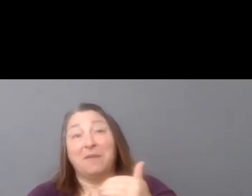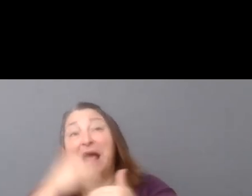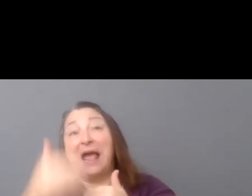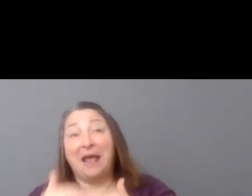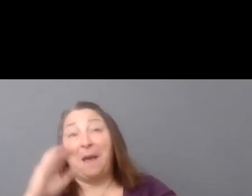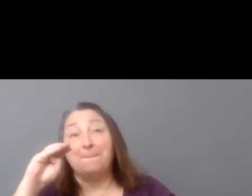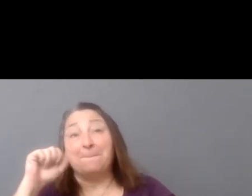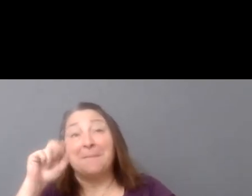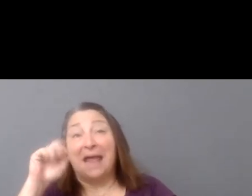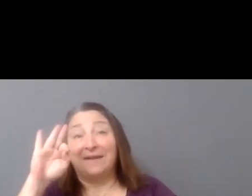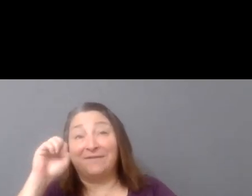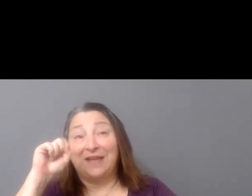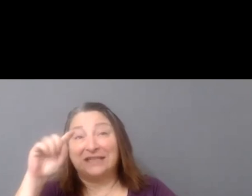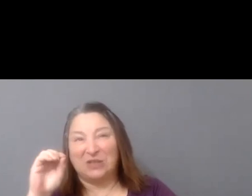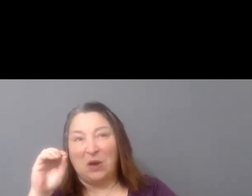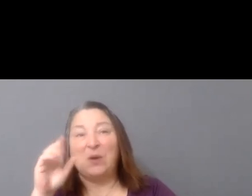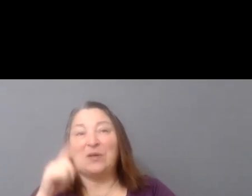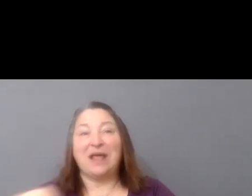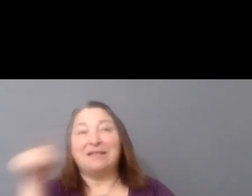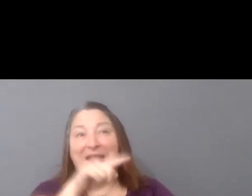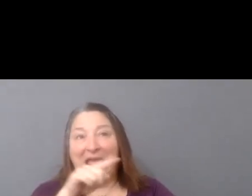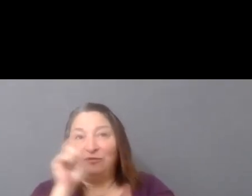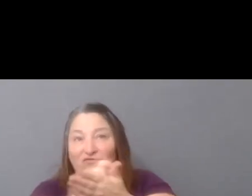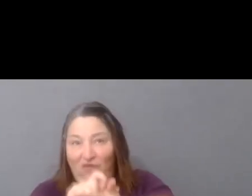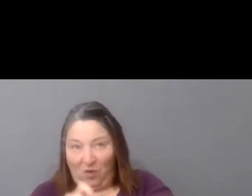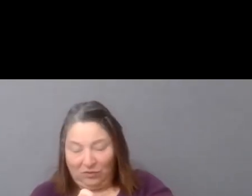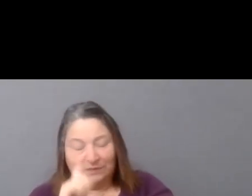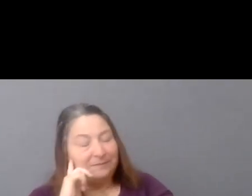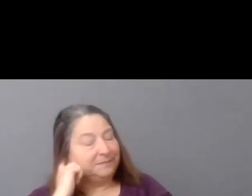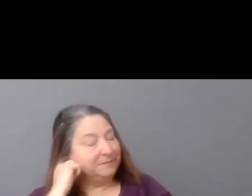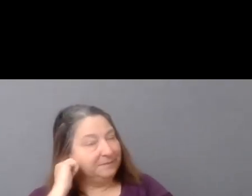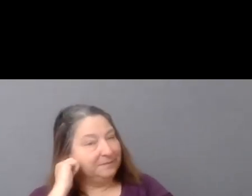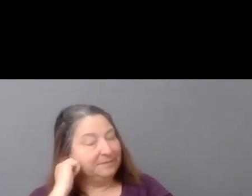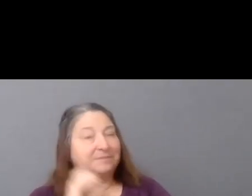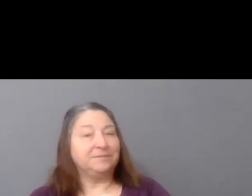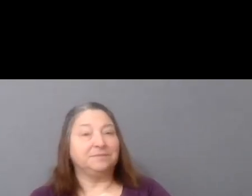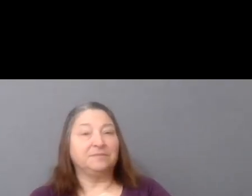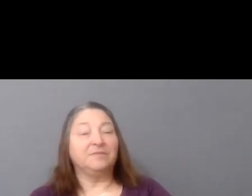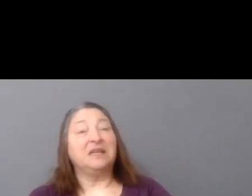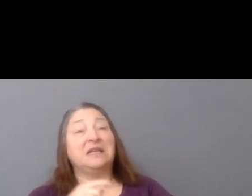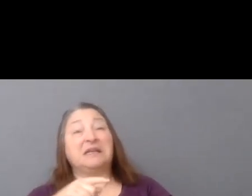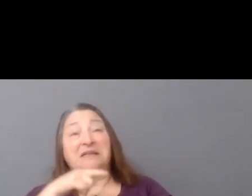Distribution Advocates, penned. They mentioned that they found some inspiration